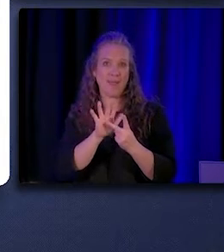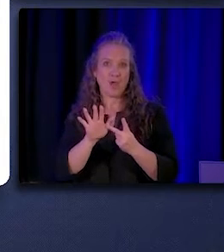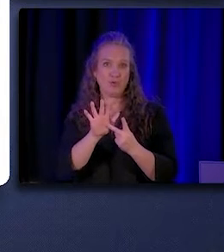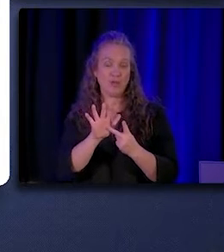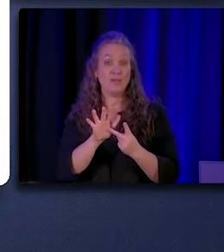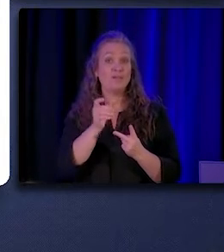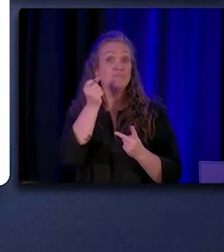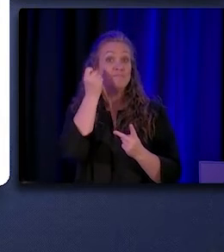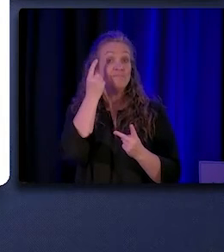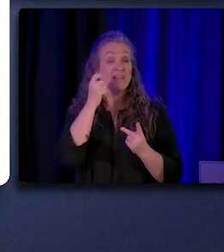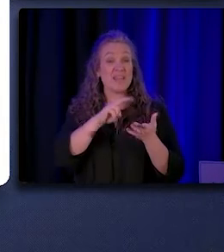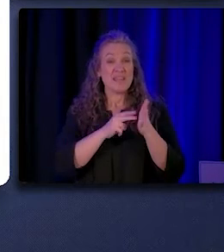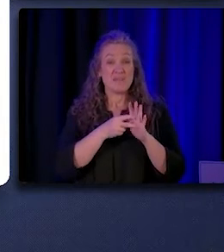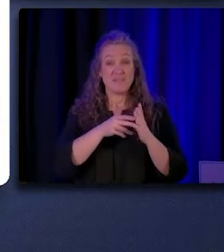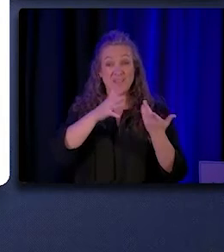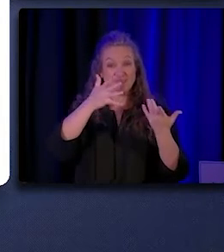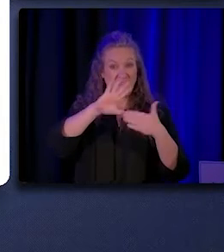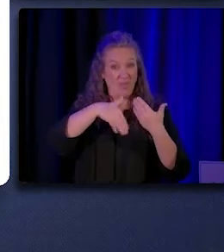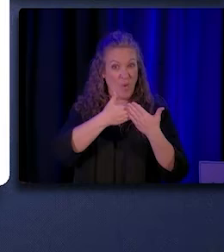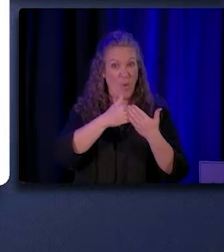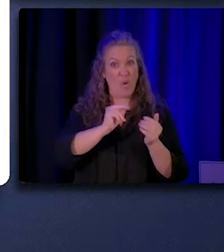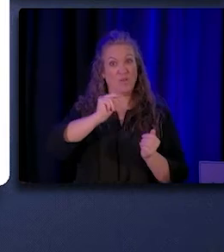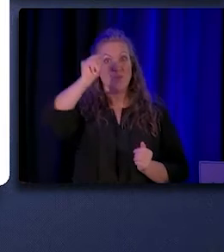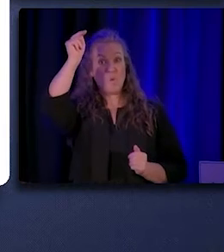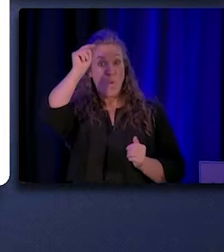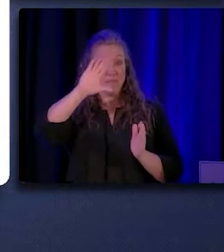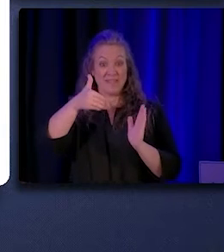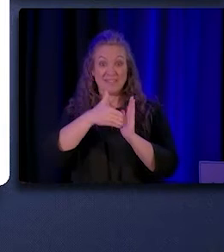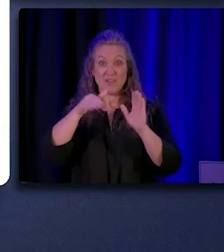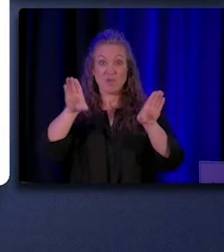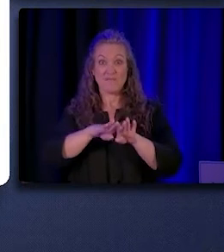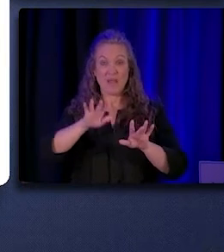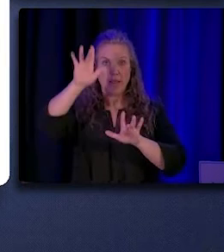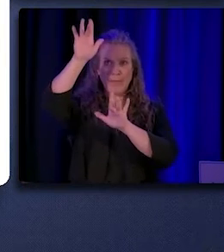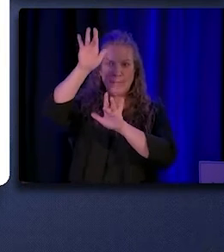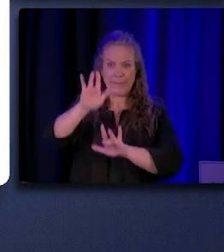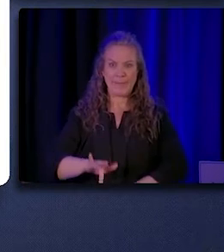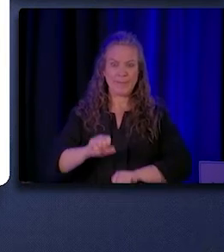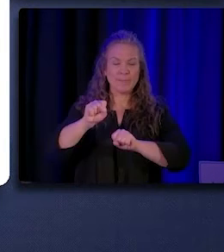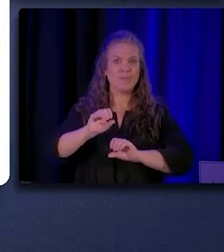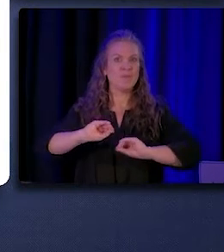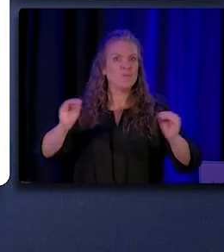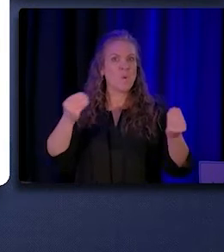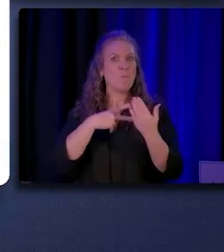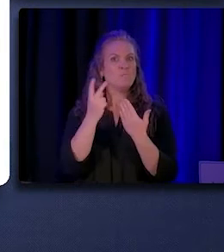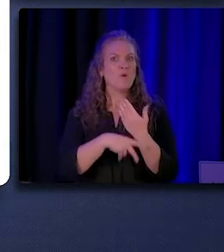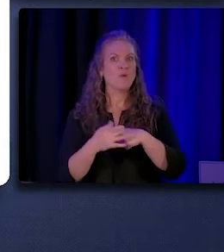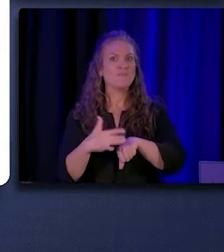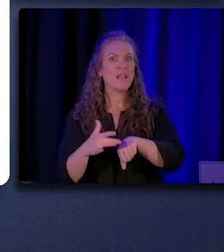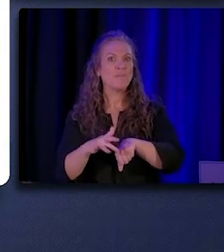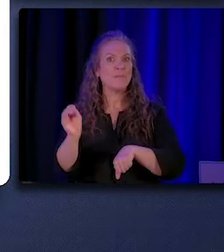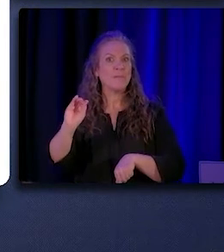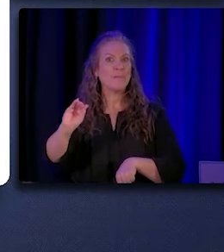This left large parts of the state, such as the North and Central Valley, without any programs. It is also worth noting